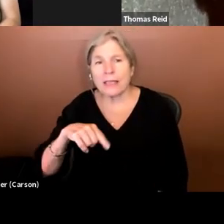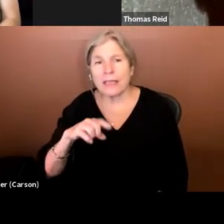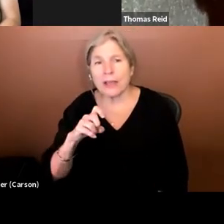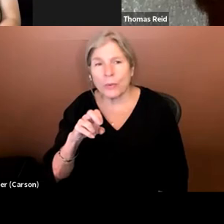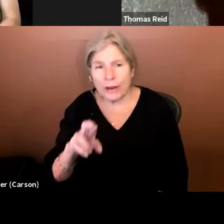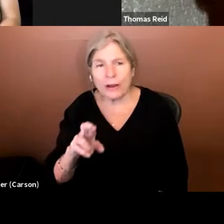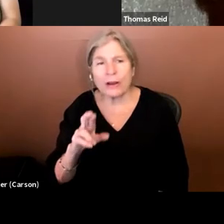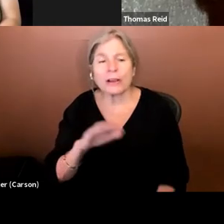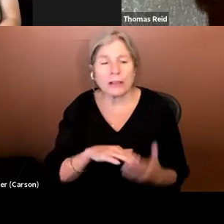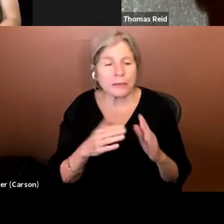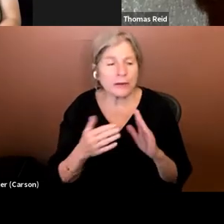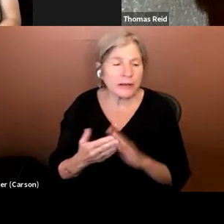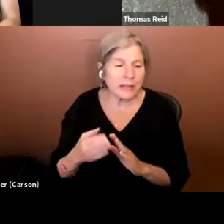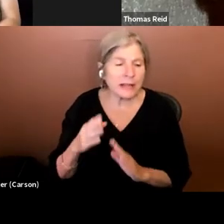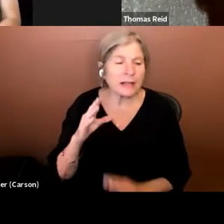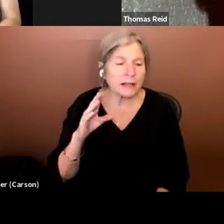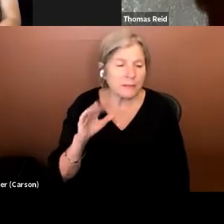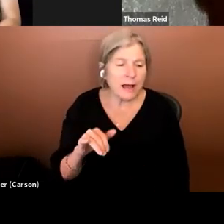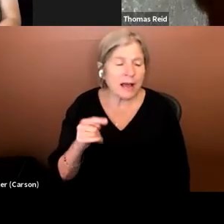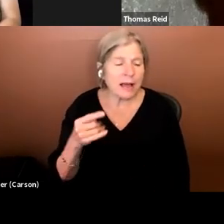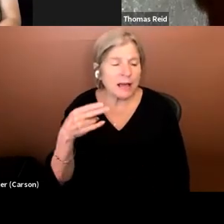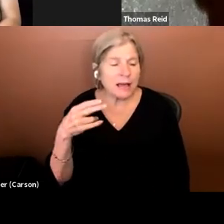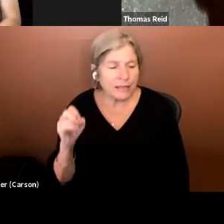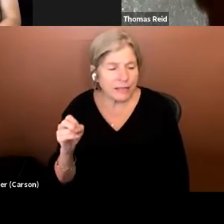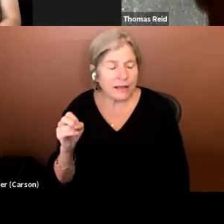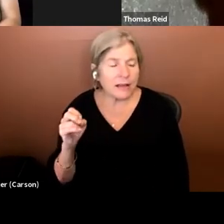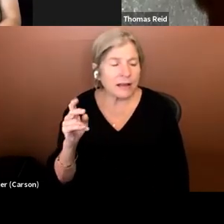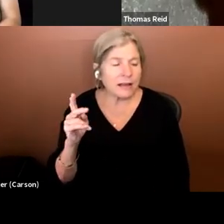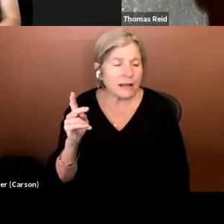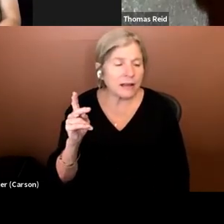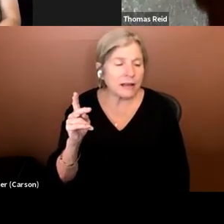k community and by other